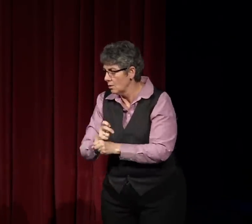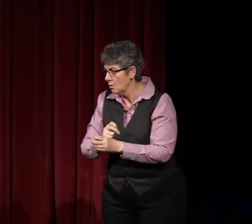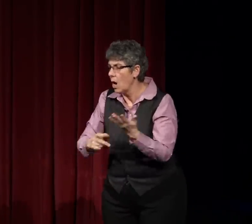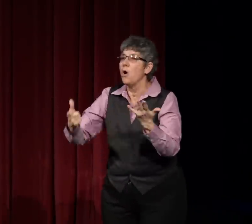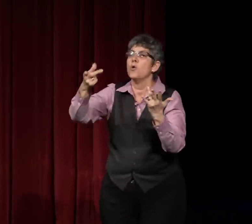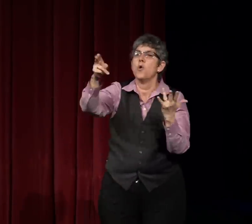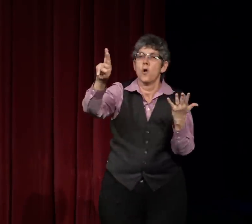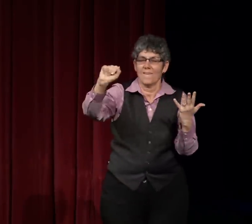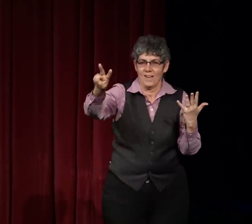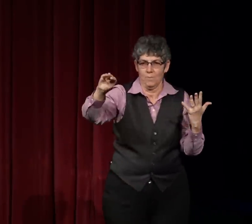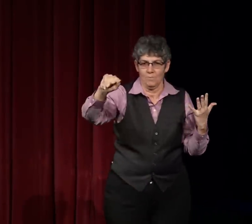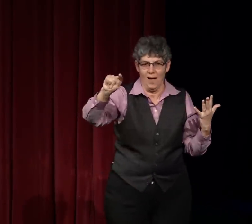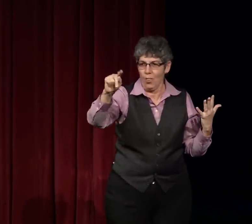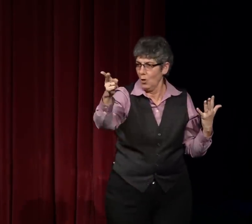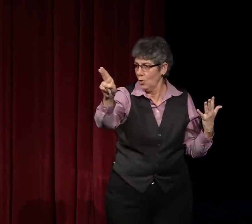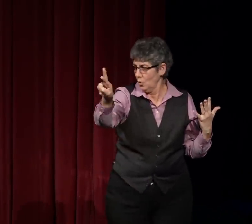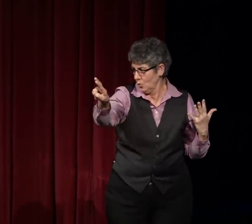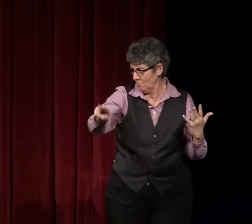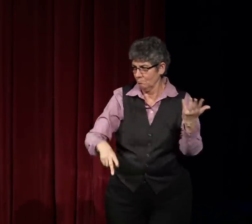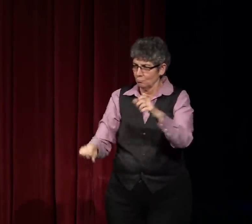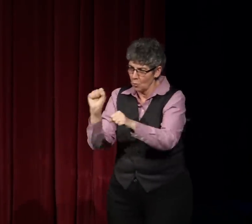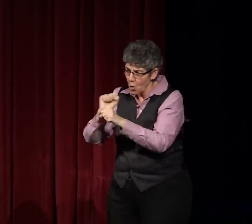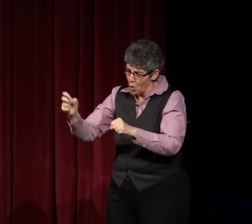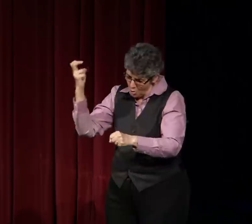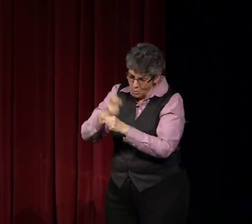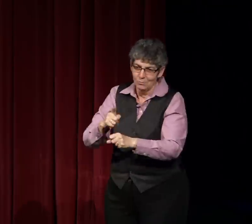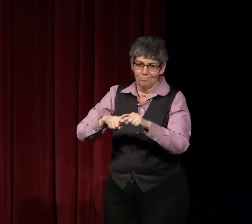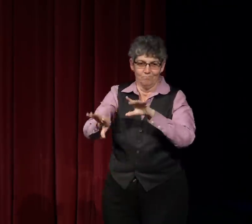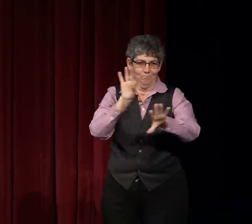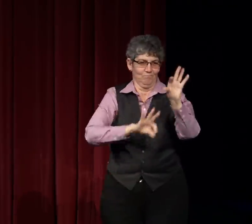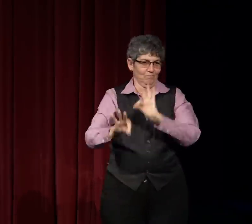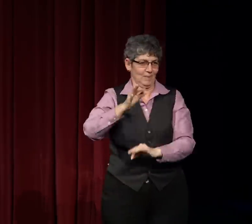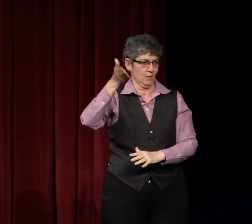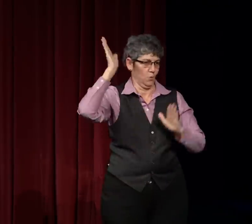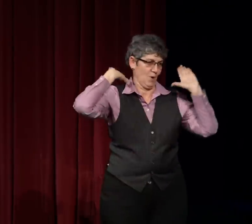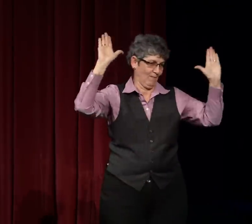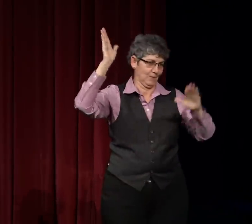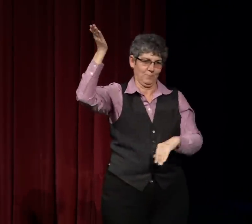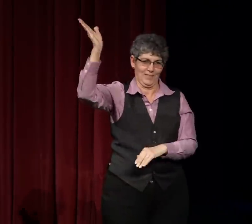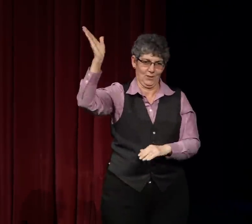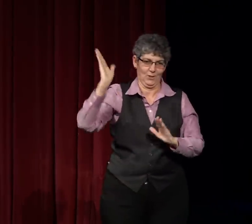and Dr. Gaurav Mathur. Thank you for selecting